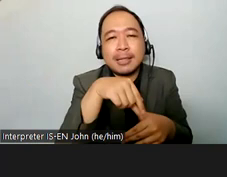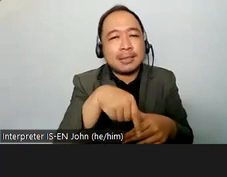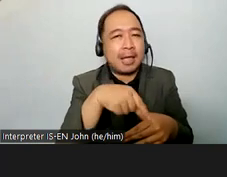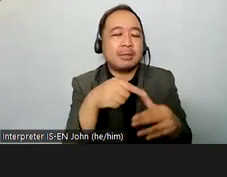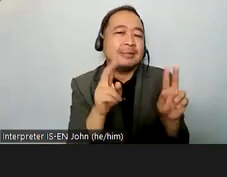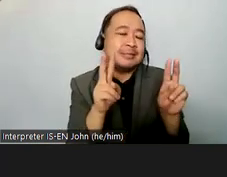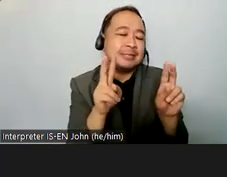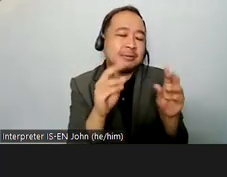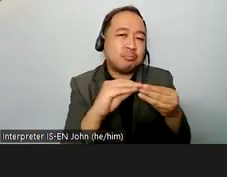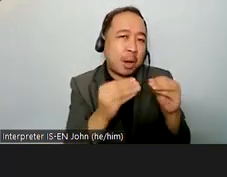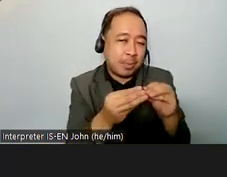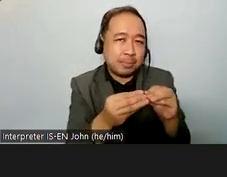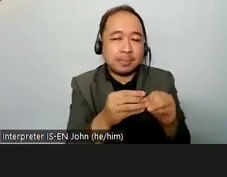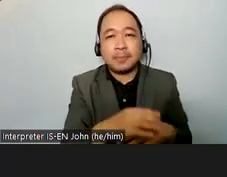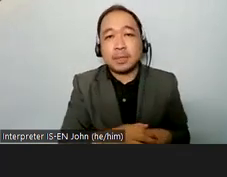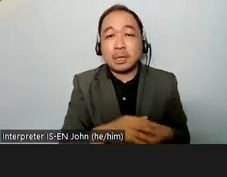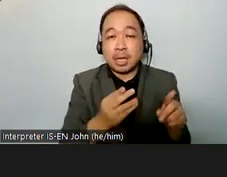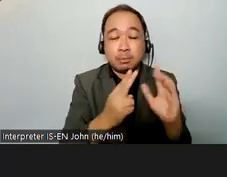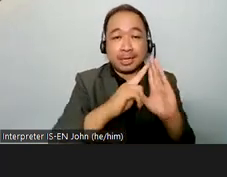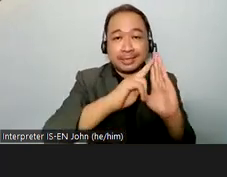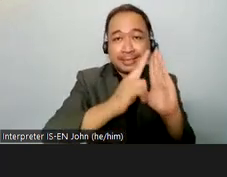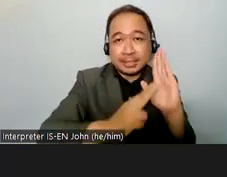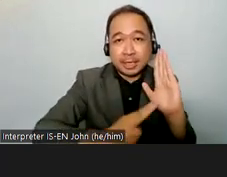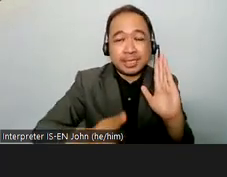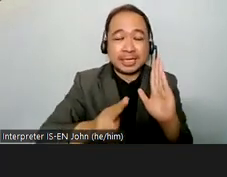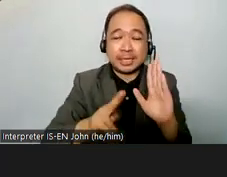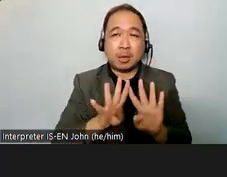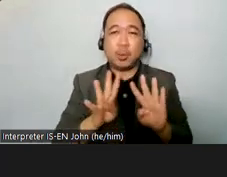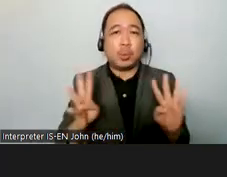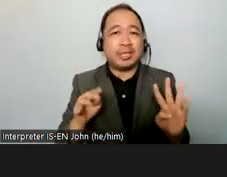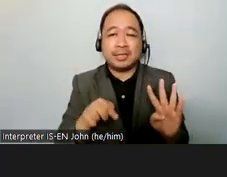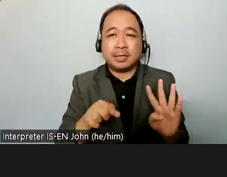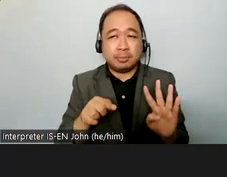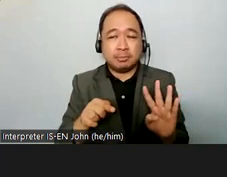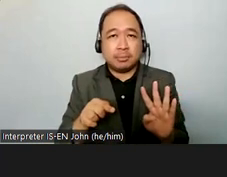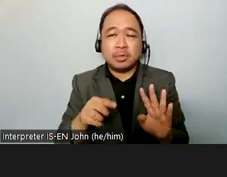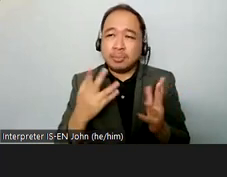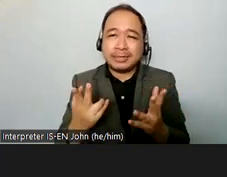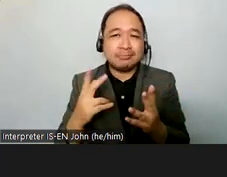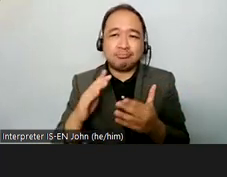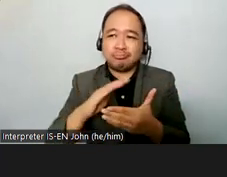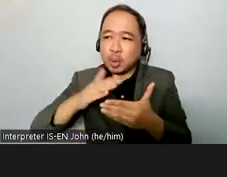the crpd committee completing the work of the working group really released the draft